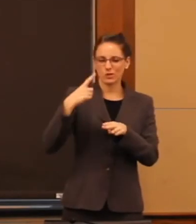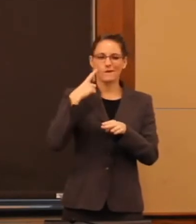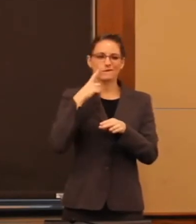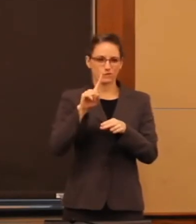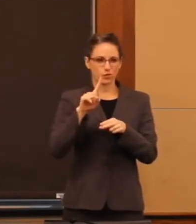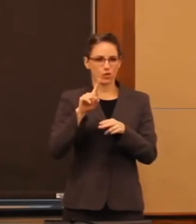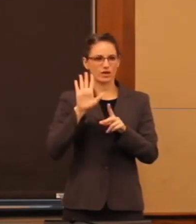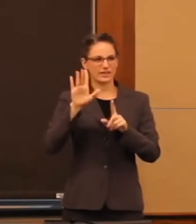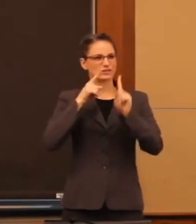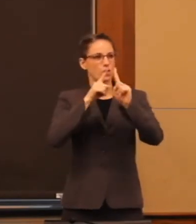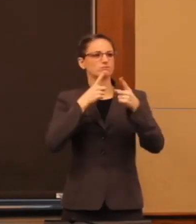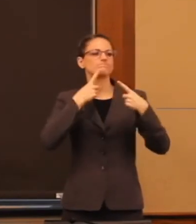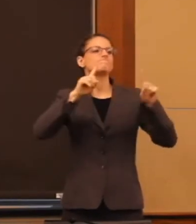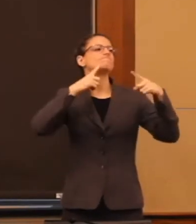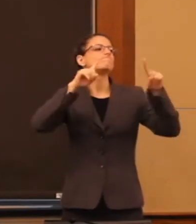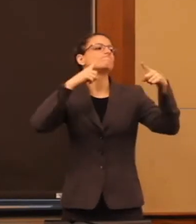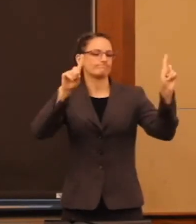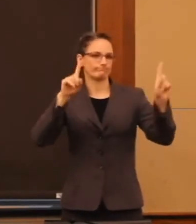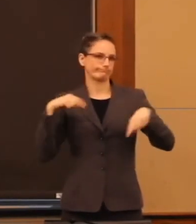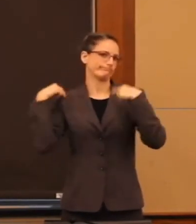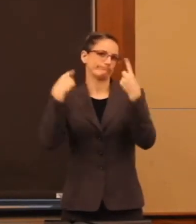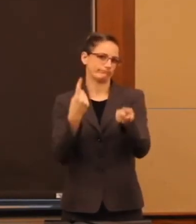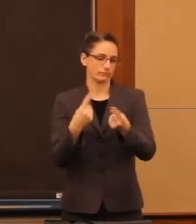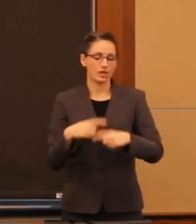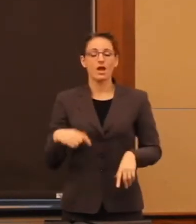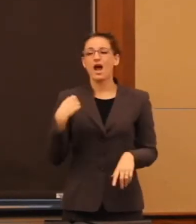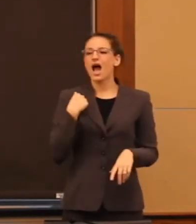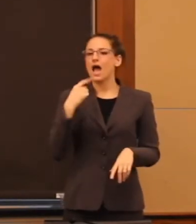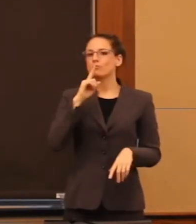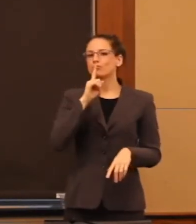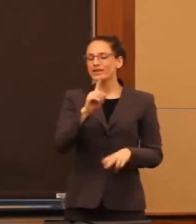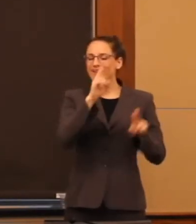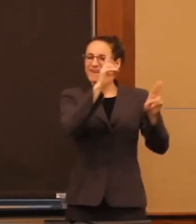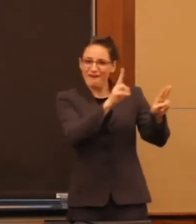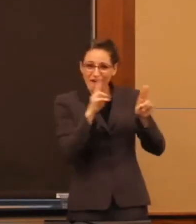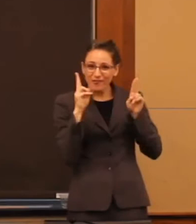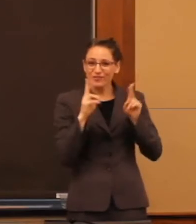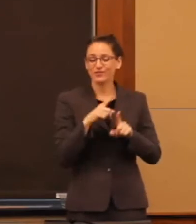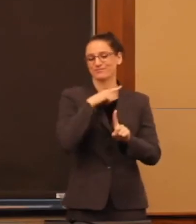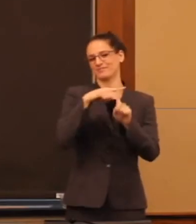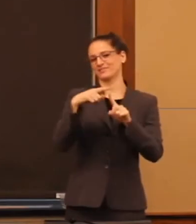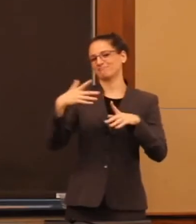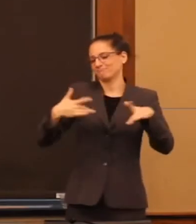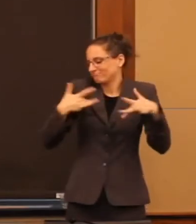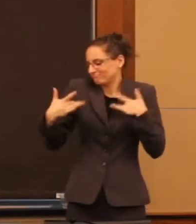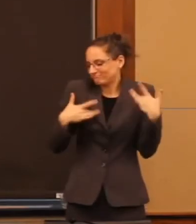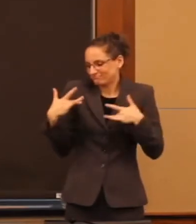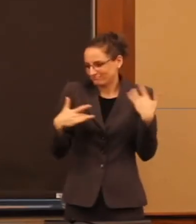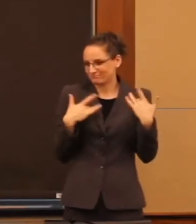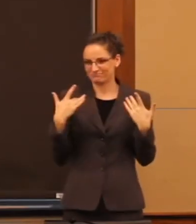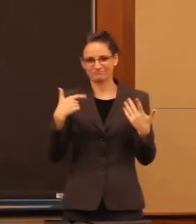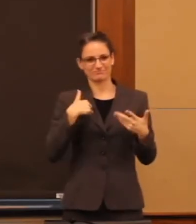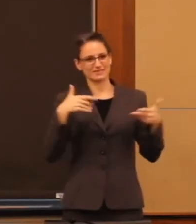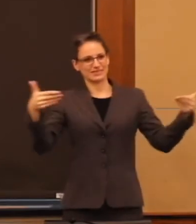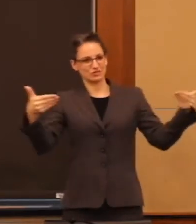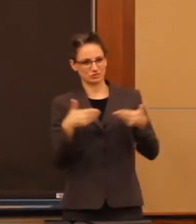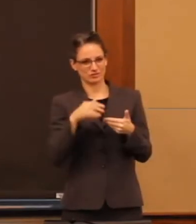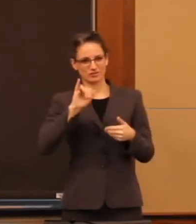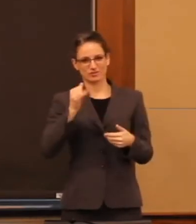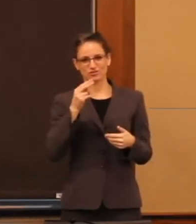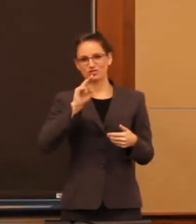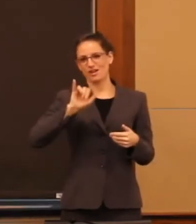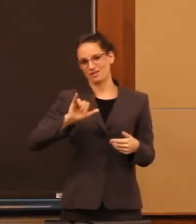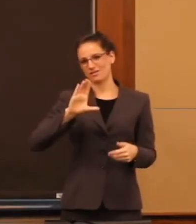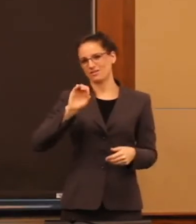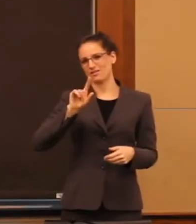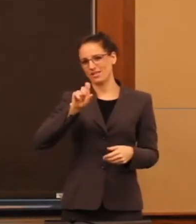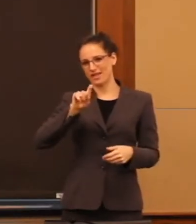So I'm really honored and excited to be introducing Johnny Collett that I've never met before,